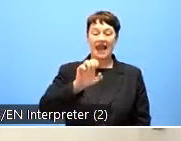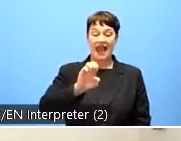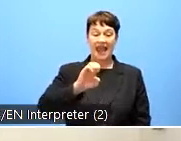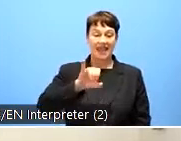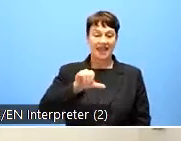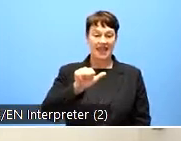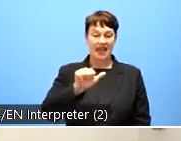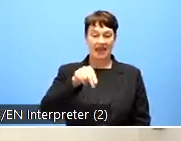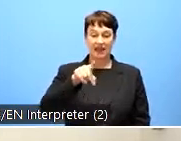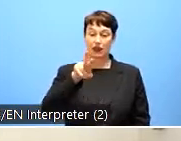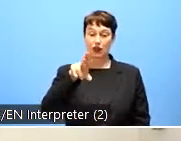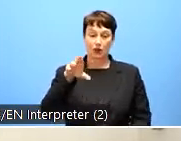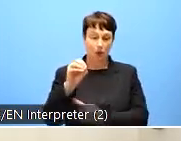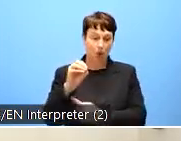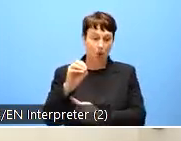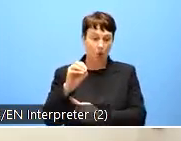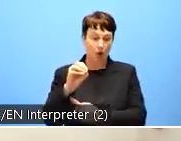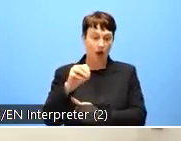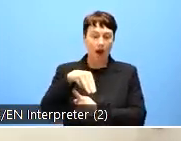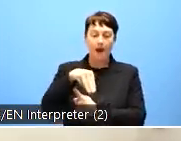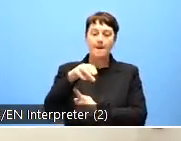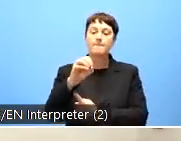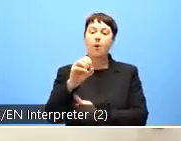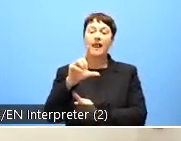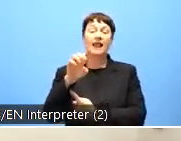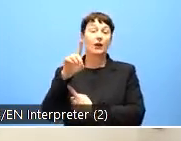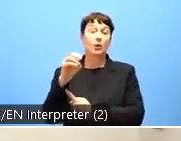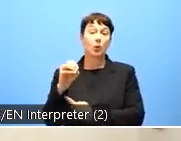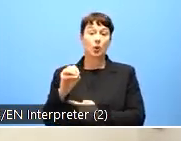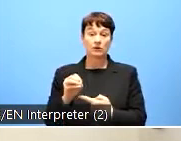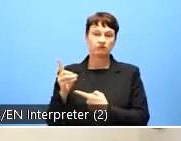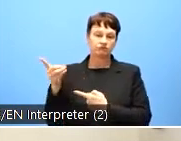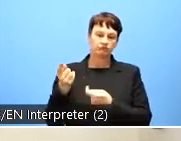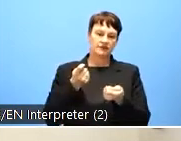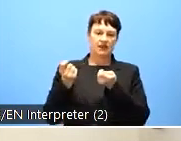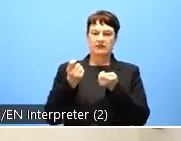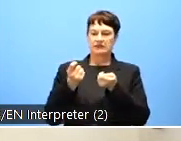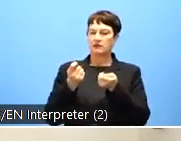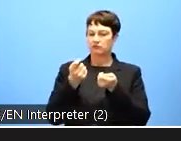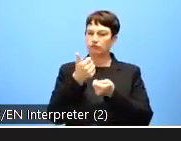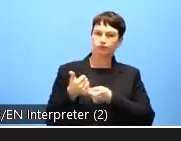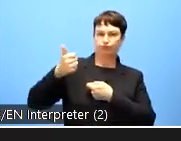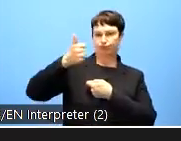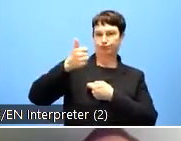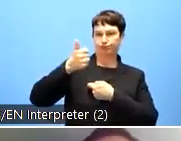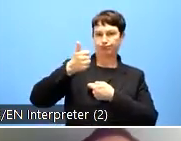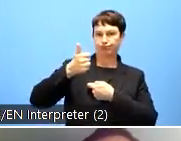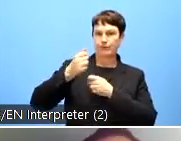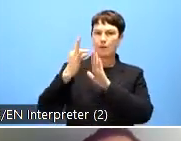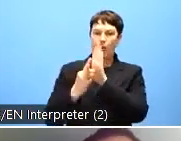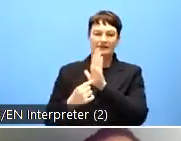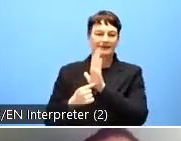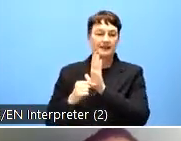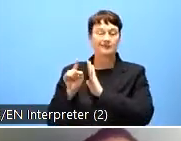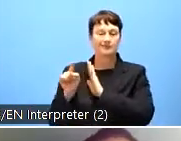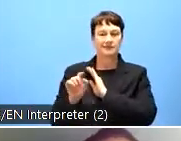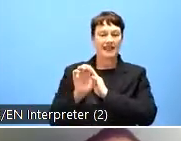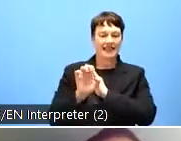Good morning, everyone. And first of all, many thanks to IAAP. We